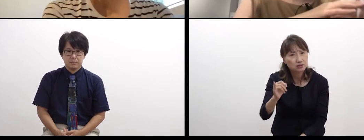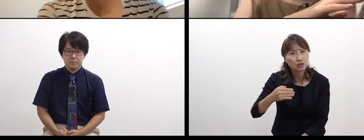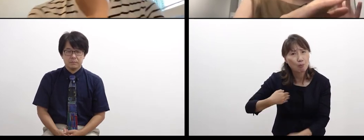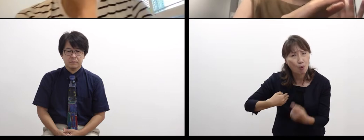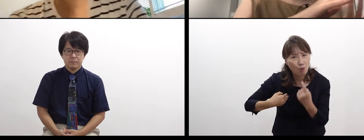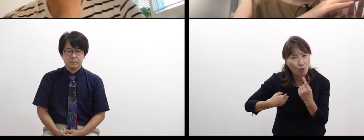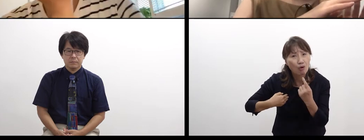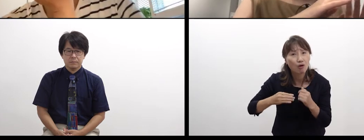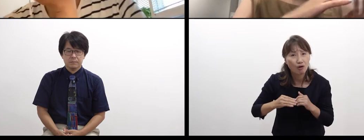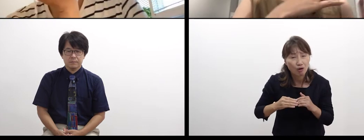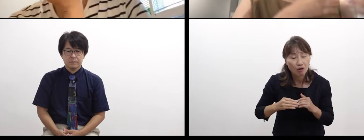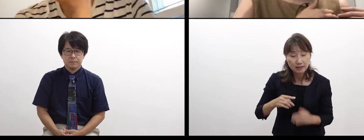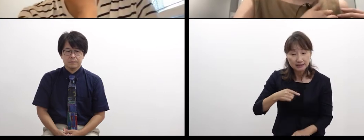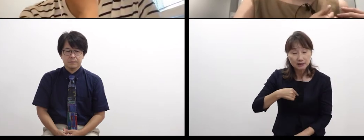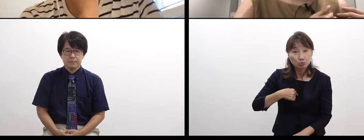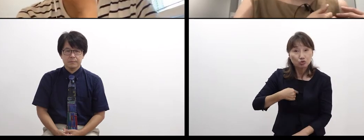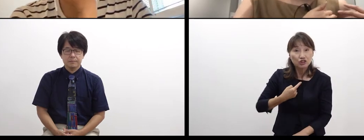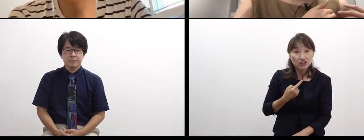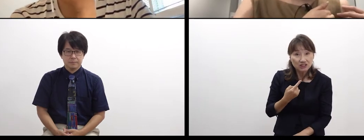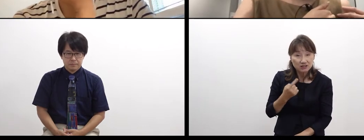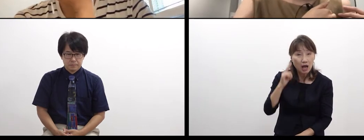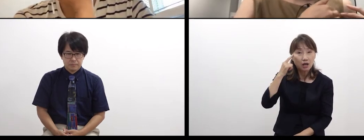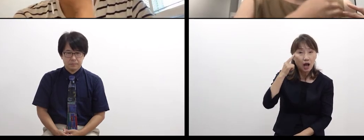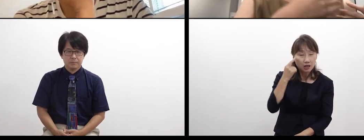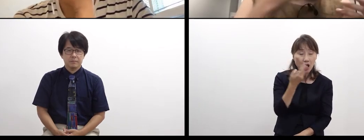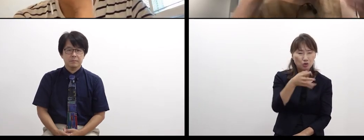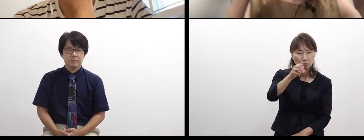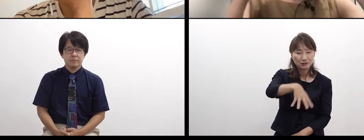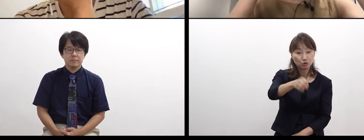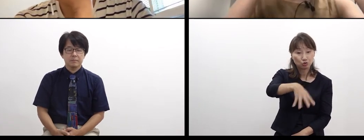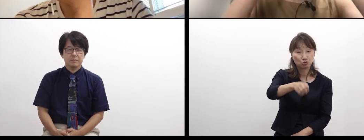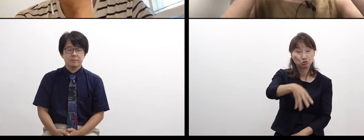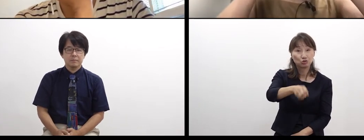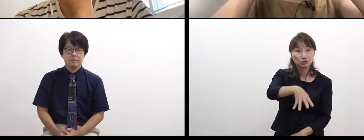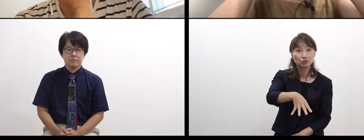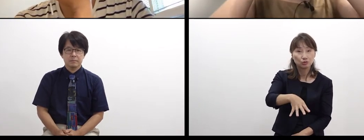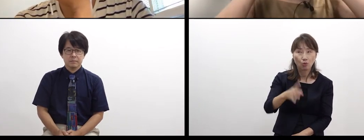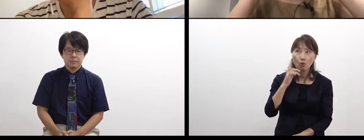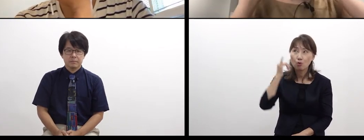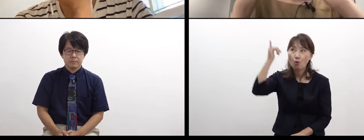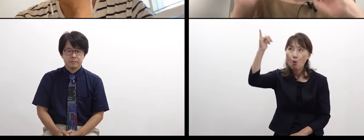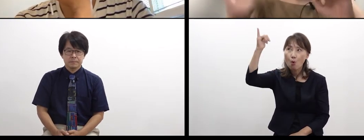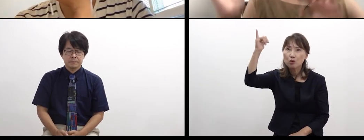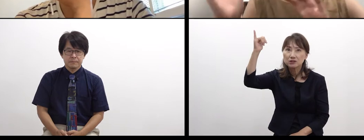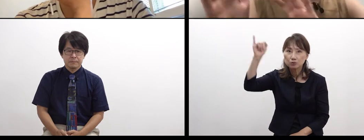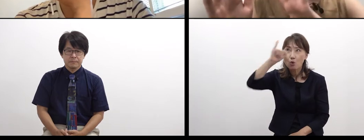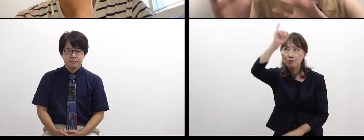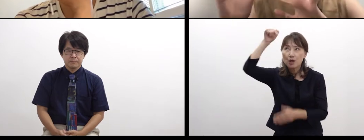Maybe, what I think is water is different